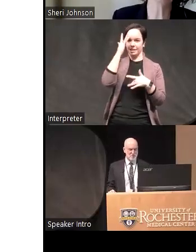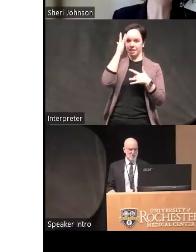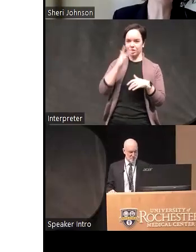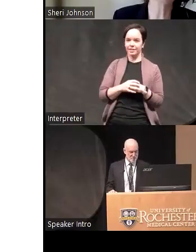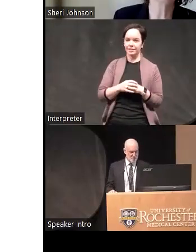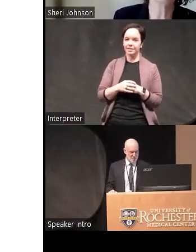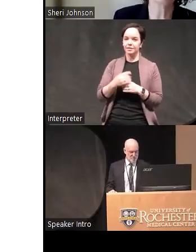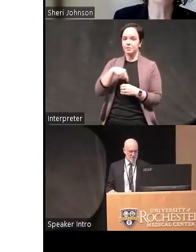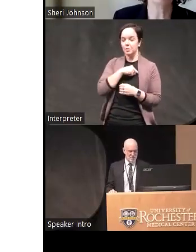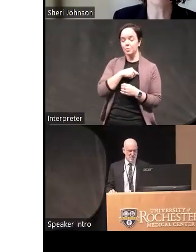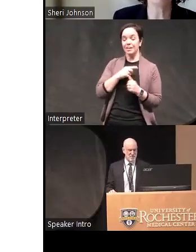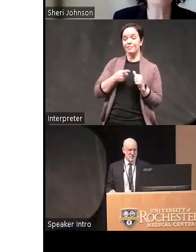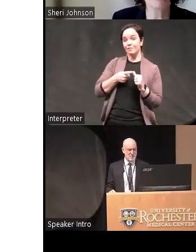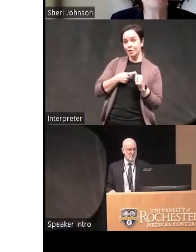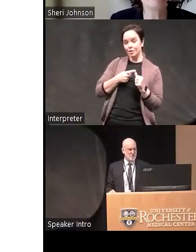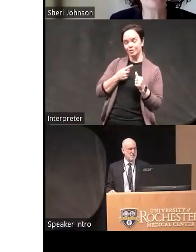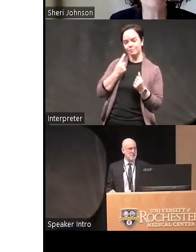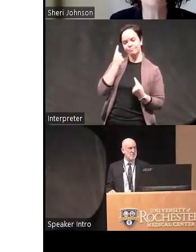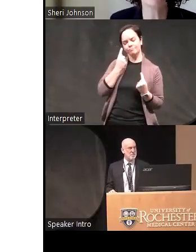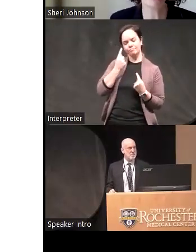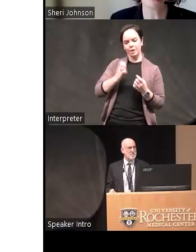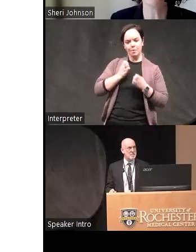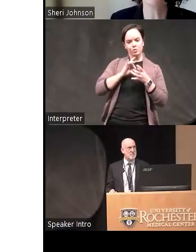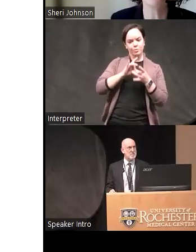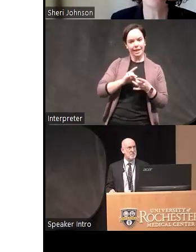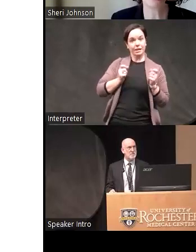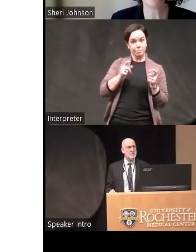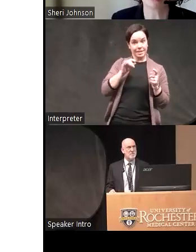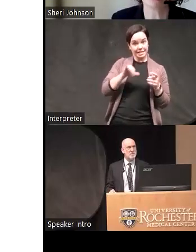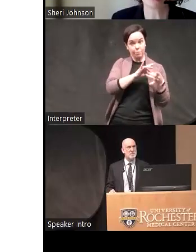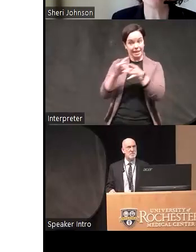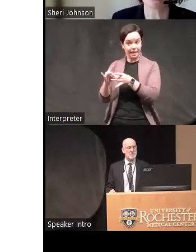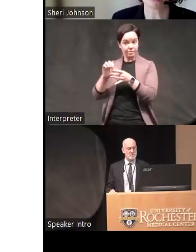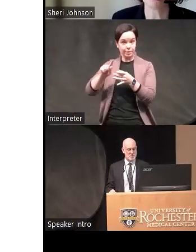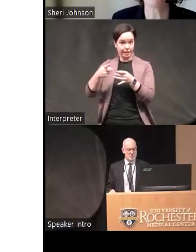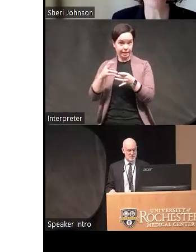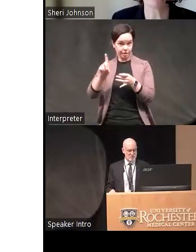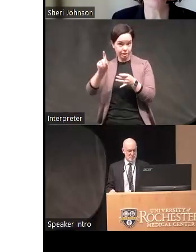to first ask the question of is emotion-related impulsivity related to ADHD after you control